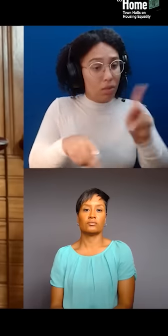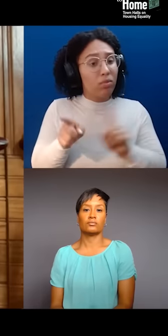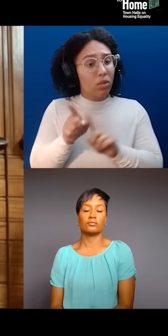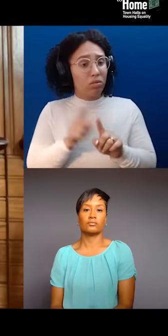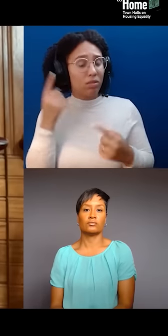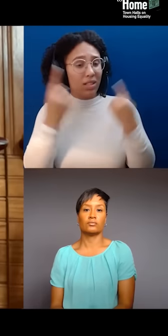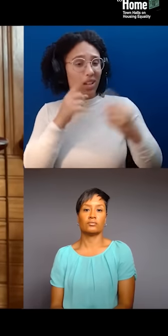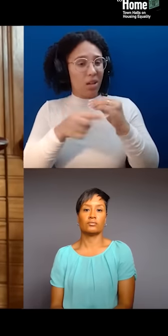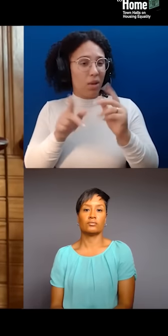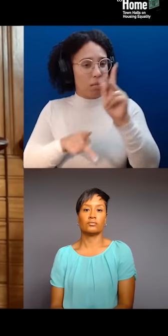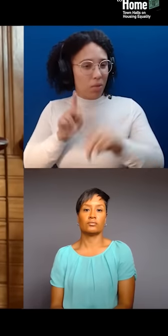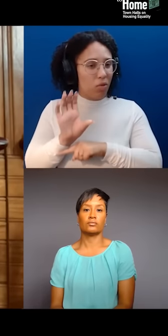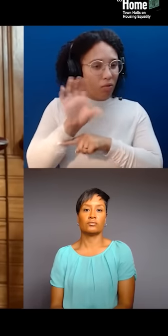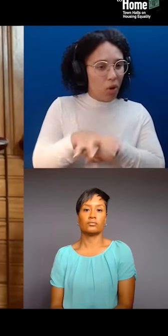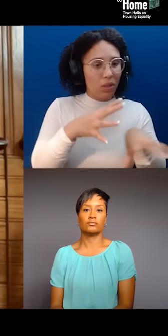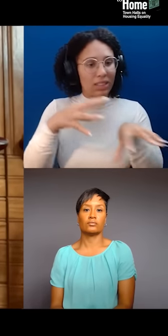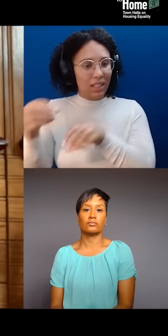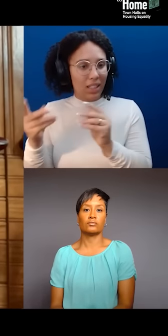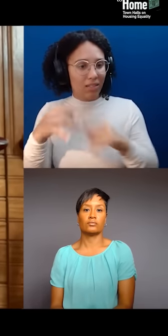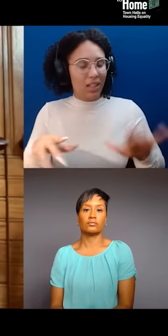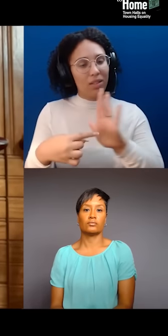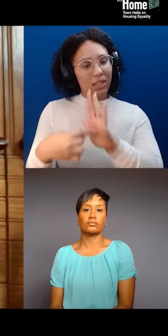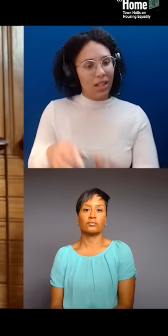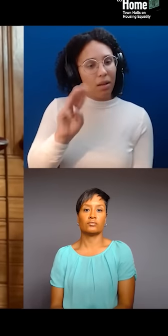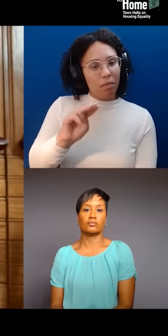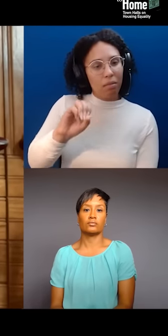to Stockbridge-Munsee community in Wisconsin where they were given land